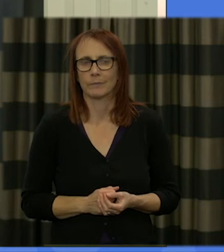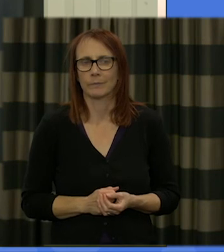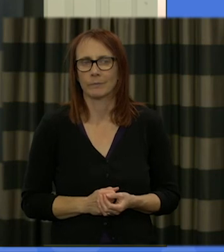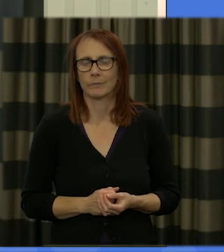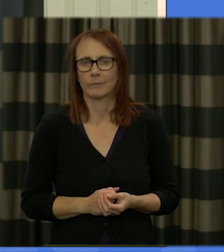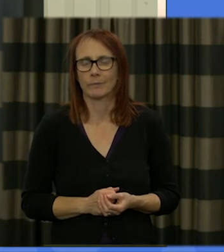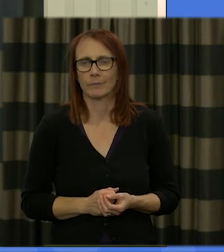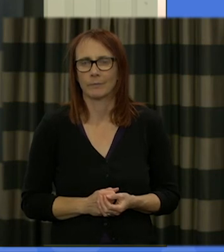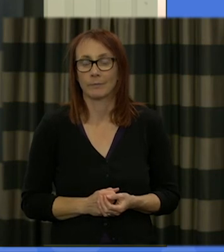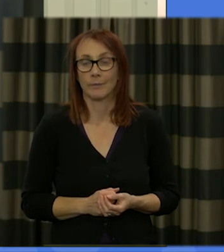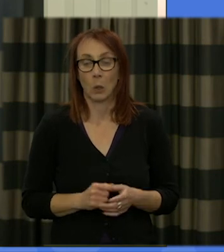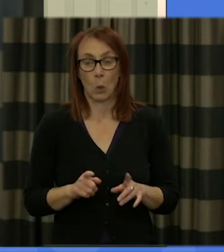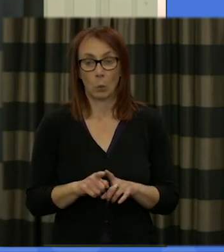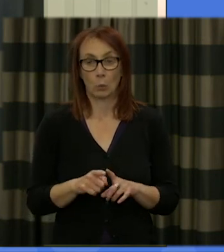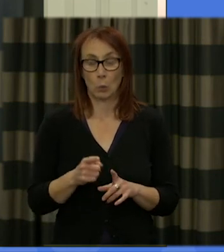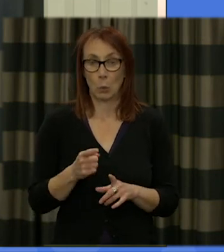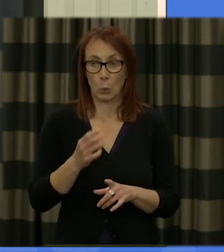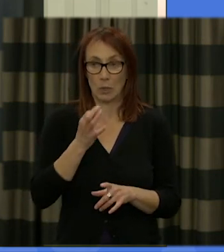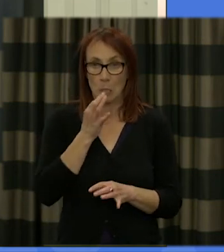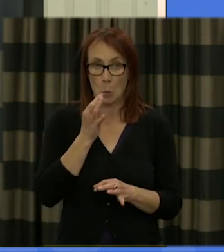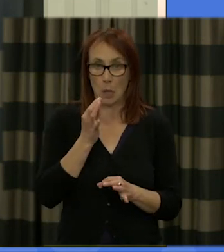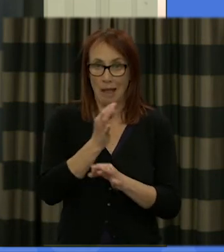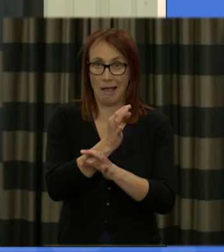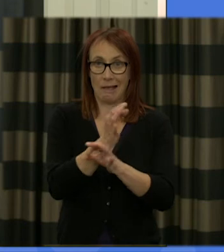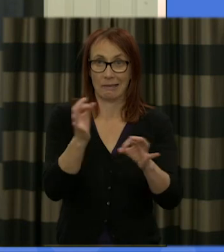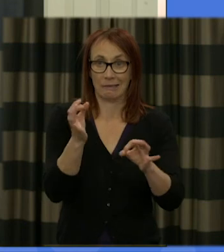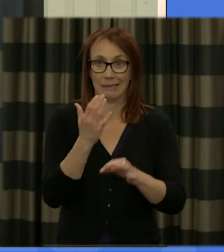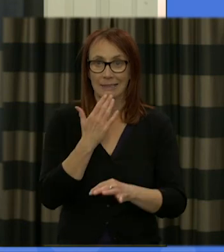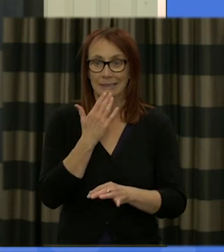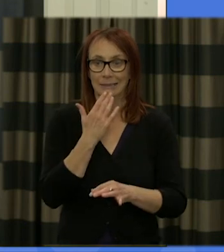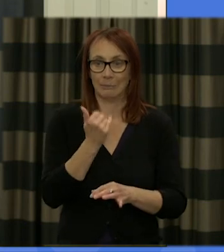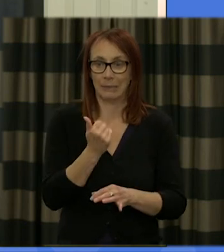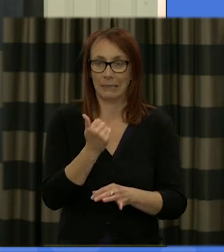got a bit of a favor to ask you now and we want to establish a small reference